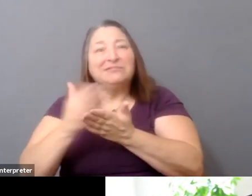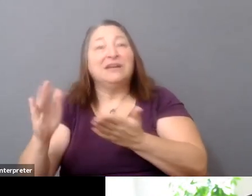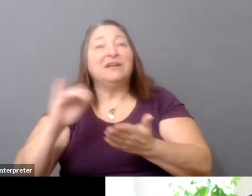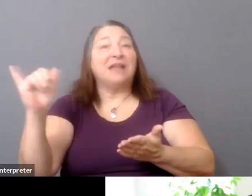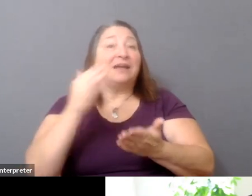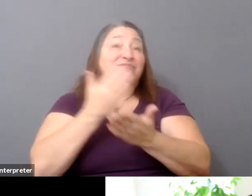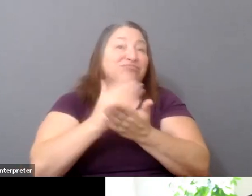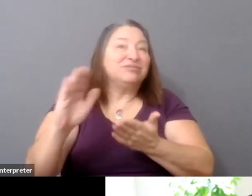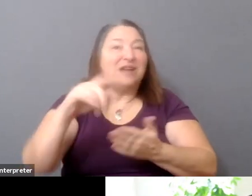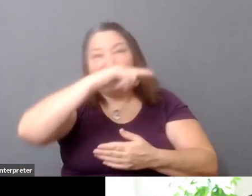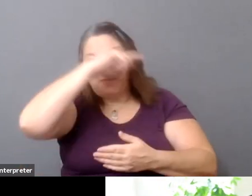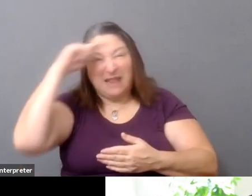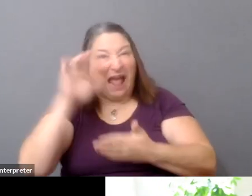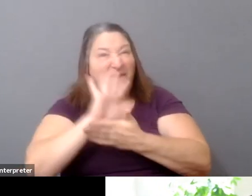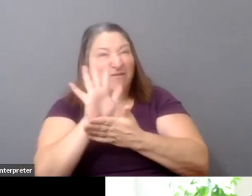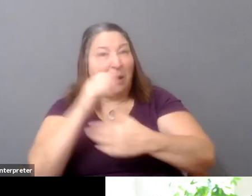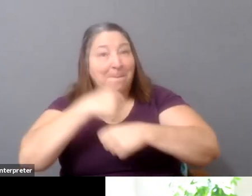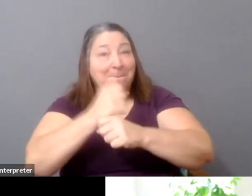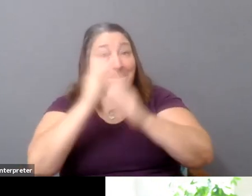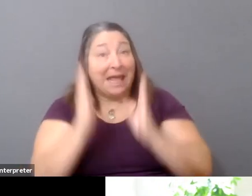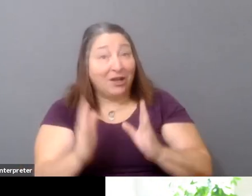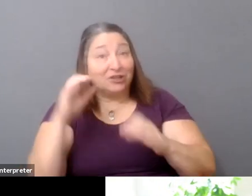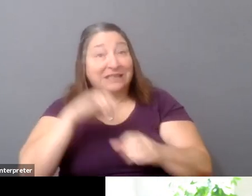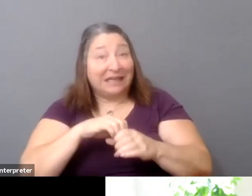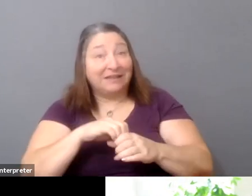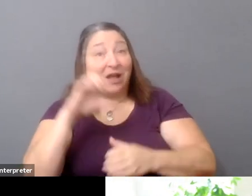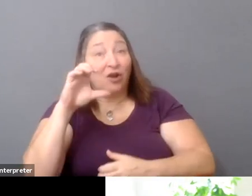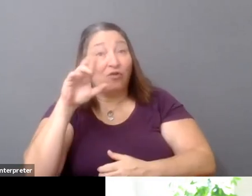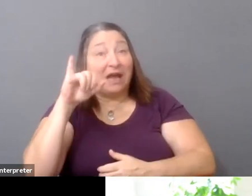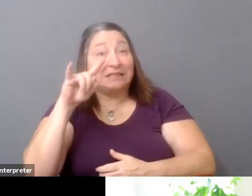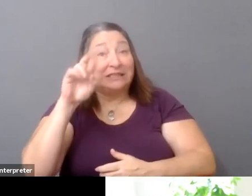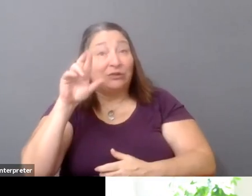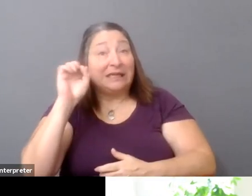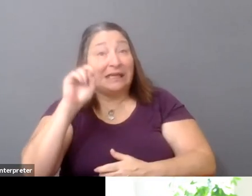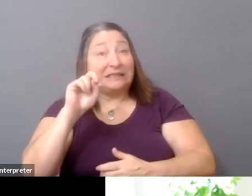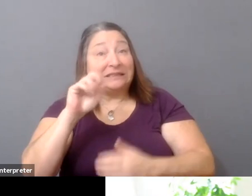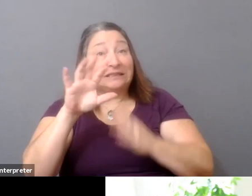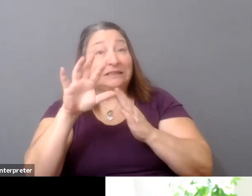just for example-- you know, why isn't reparations the logical next step?